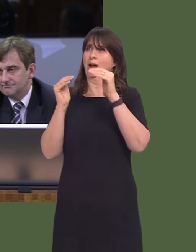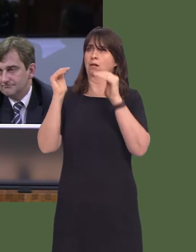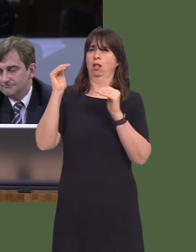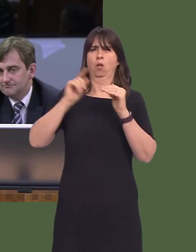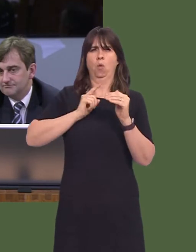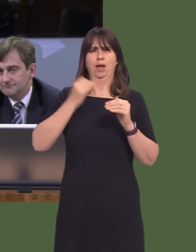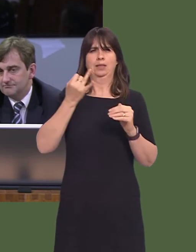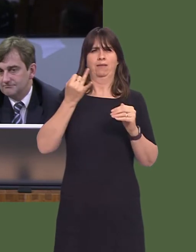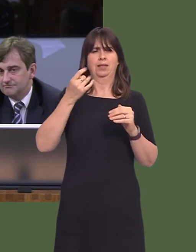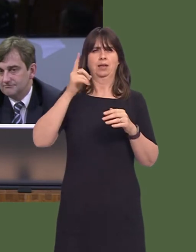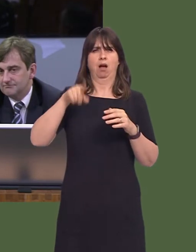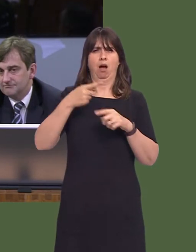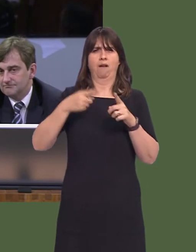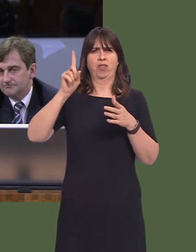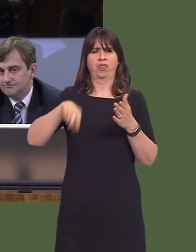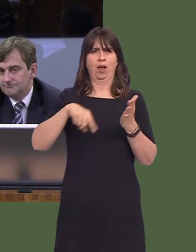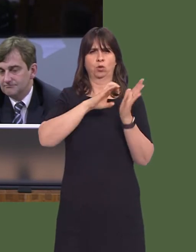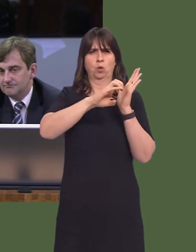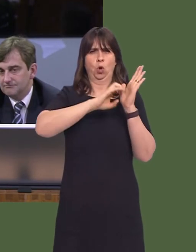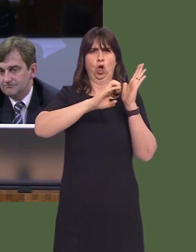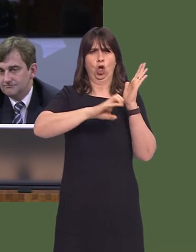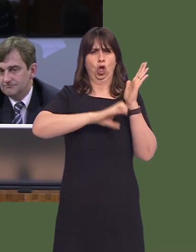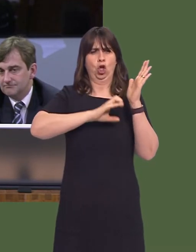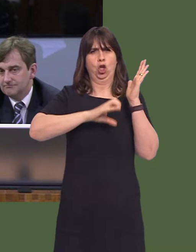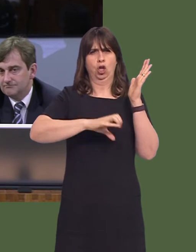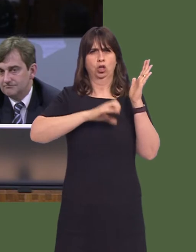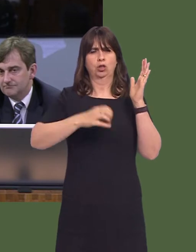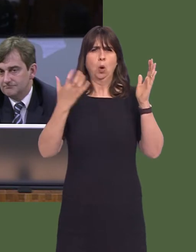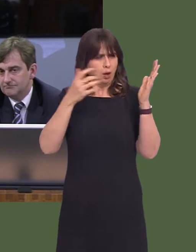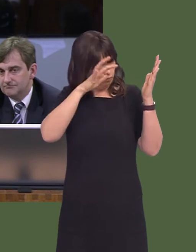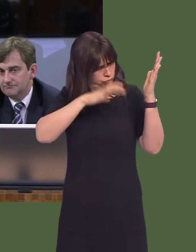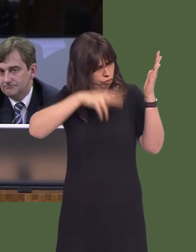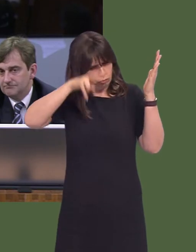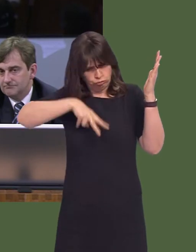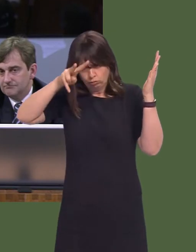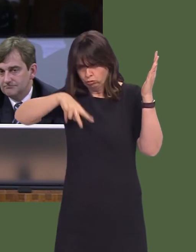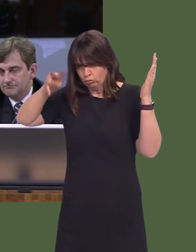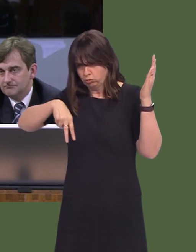in the economic action plan, are wages only mentioned twice if it isn't a priority for